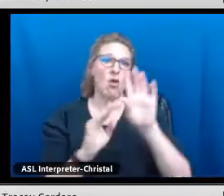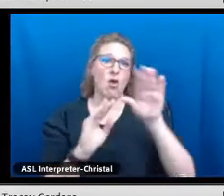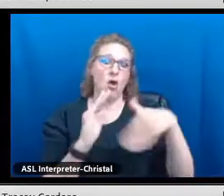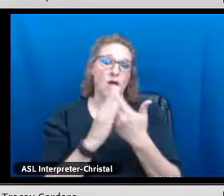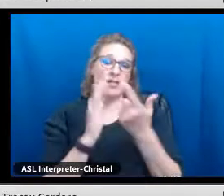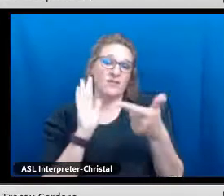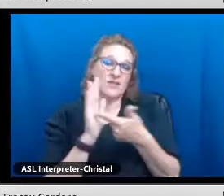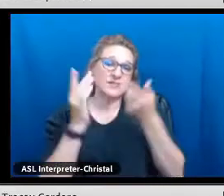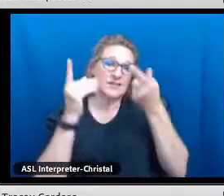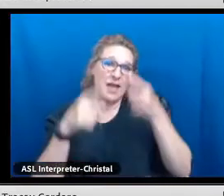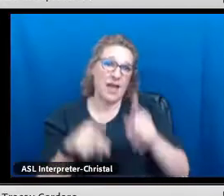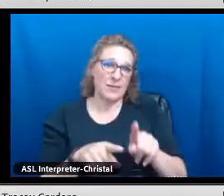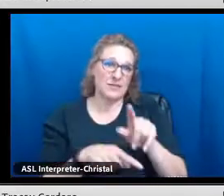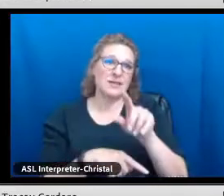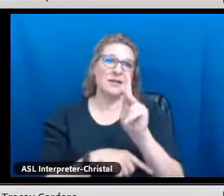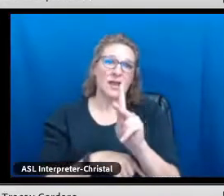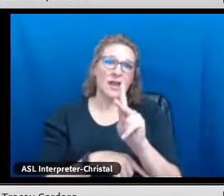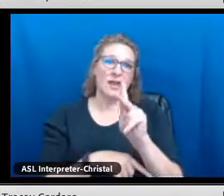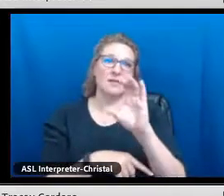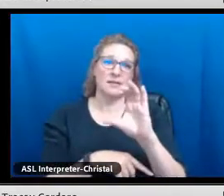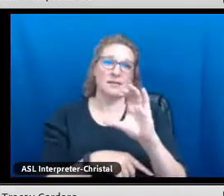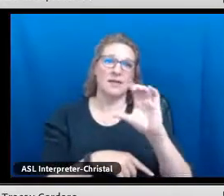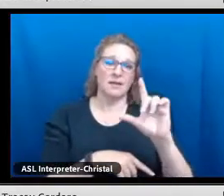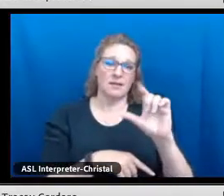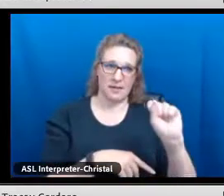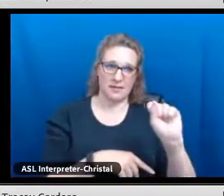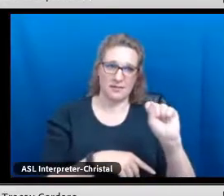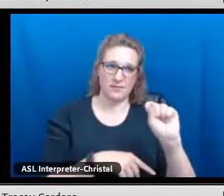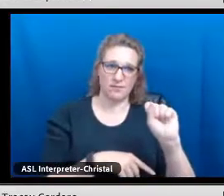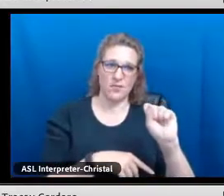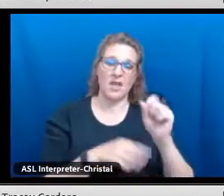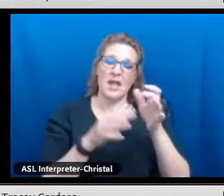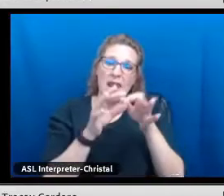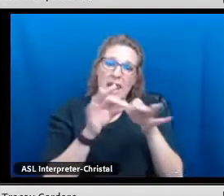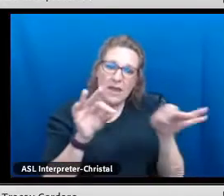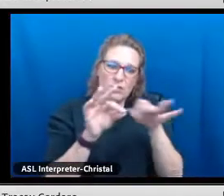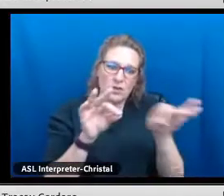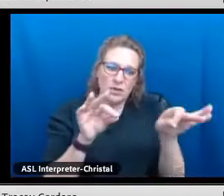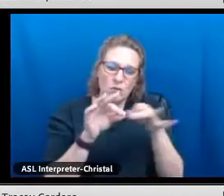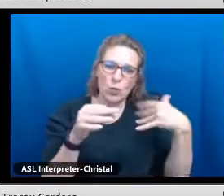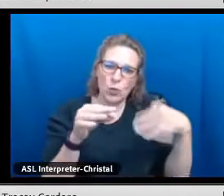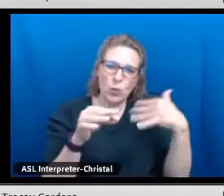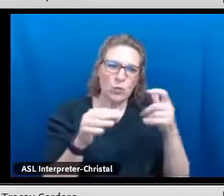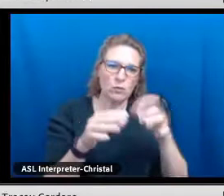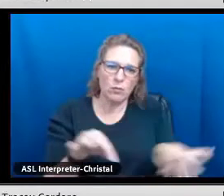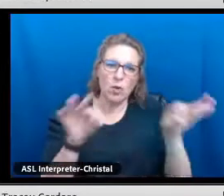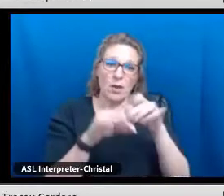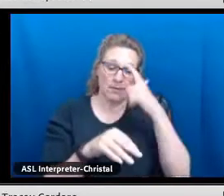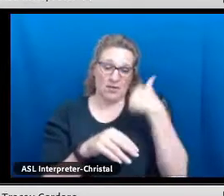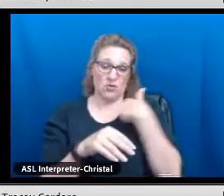All of these things are done in Keres. So language, language, language.